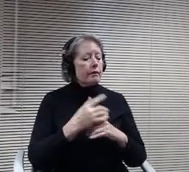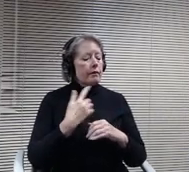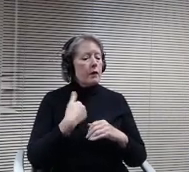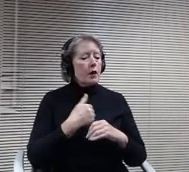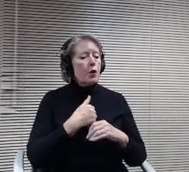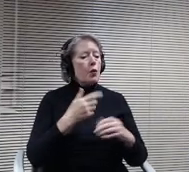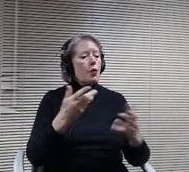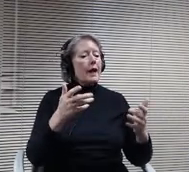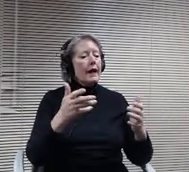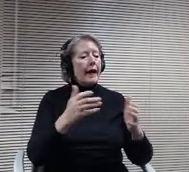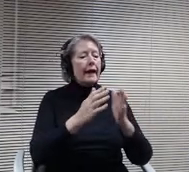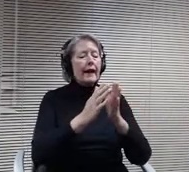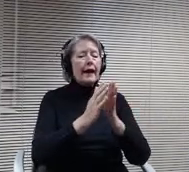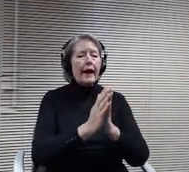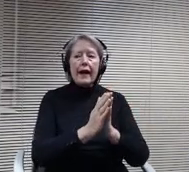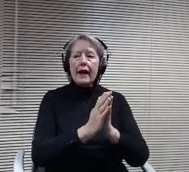give us their opinions and.